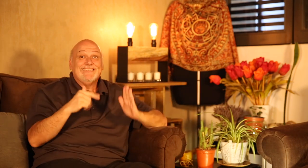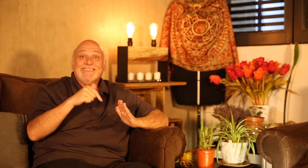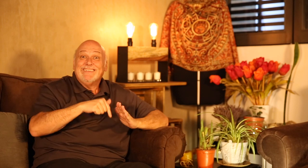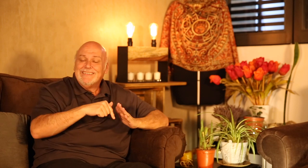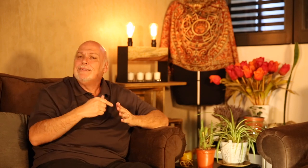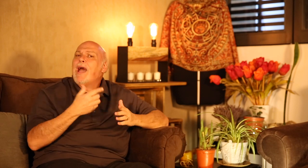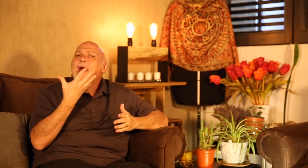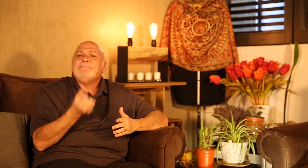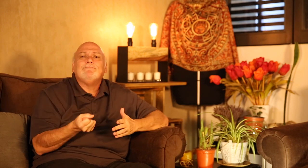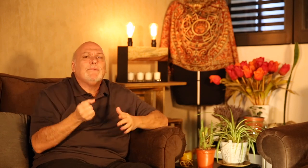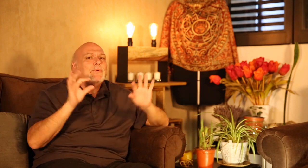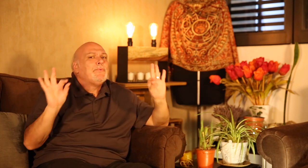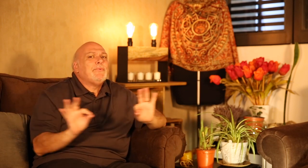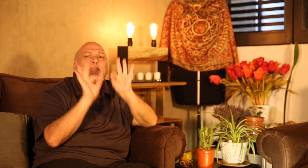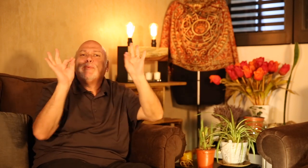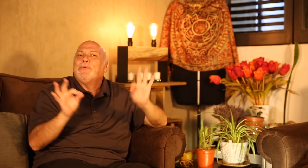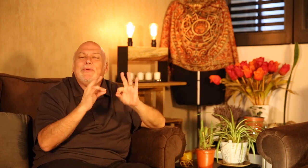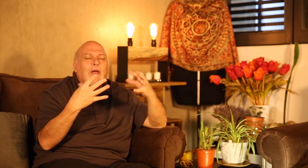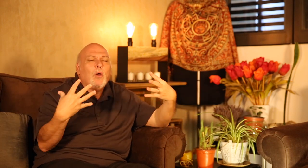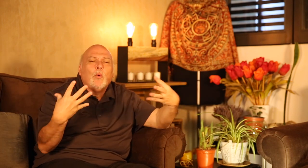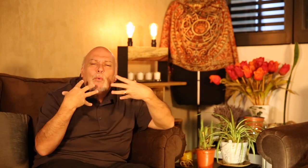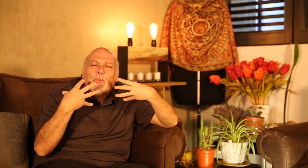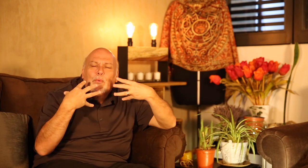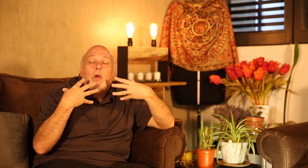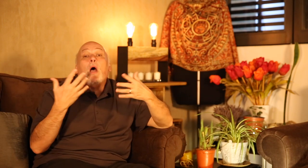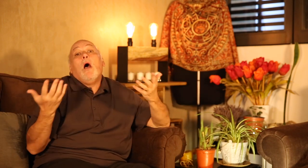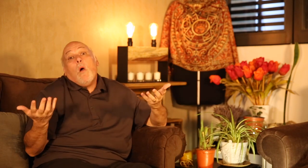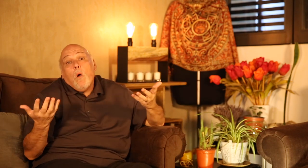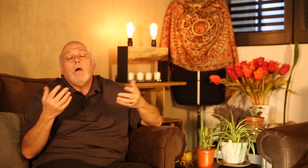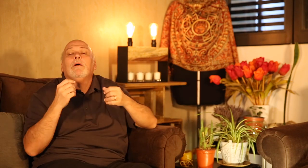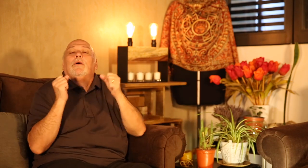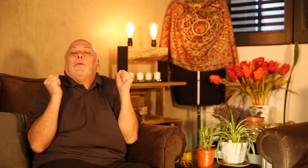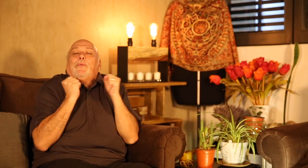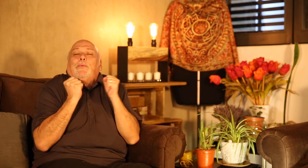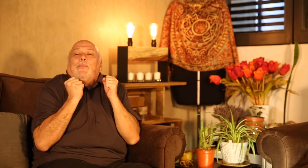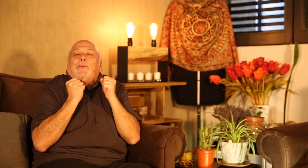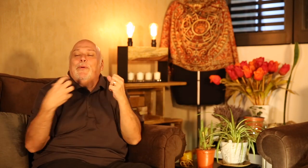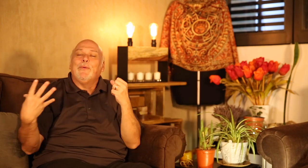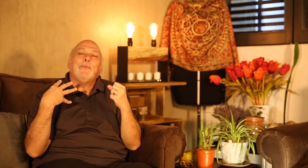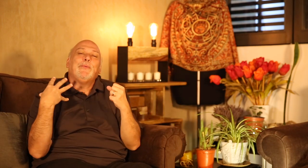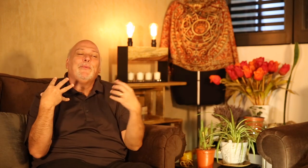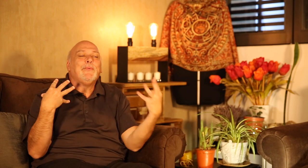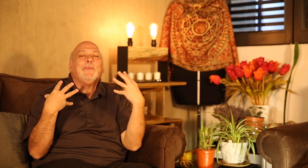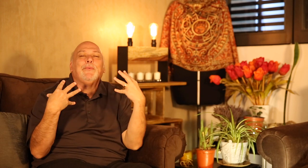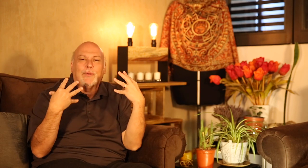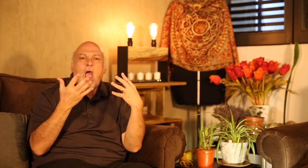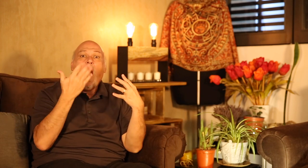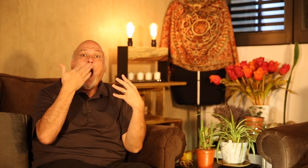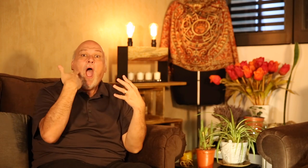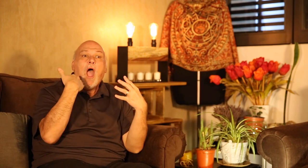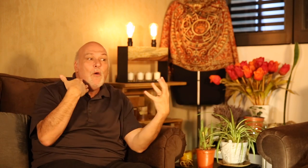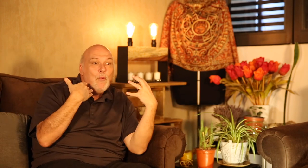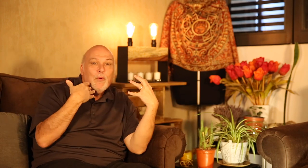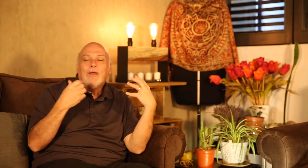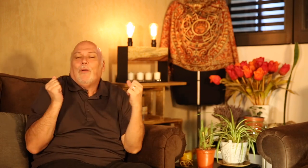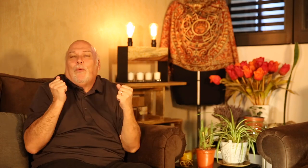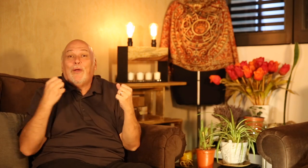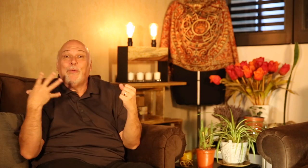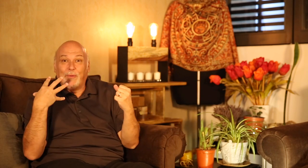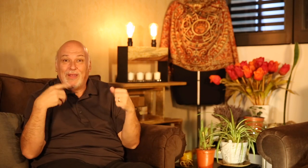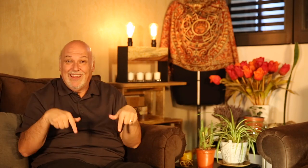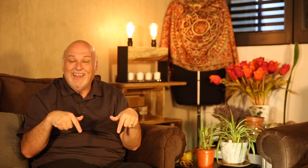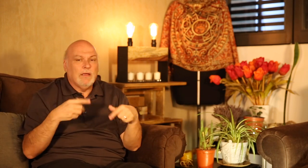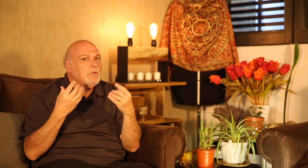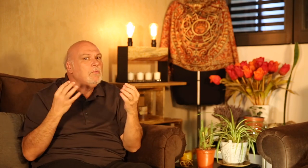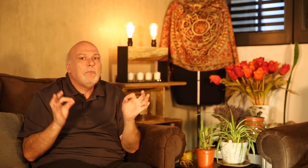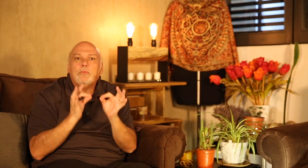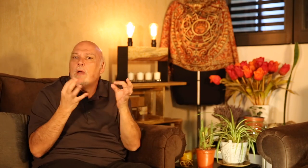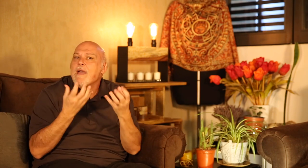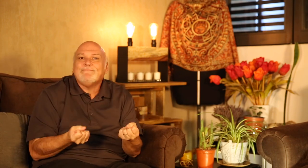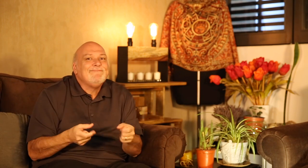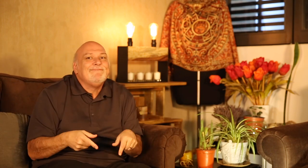have air conditioner or heater.